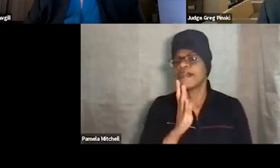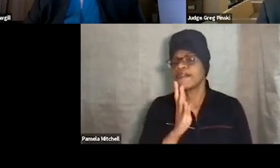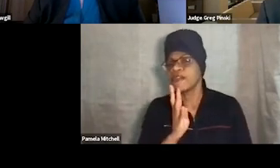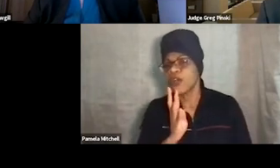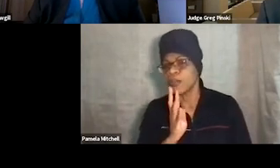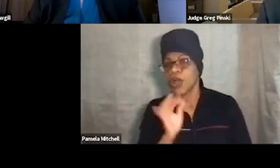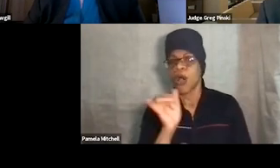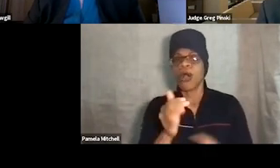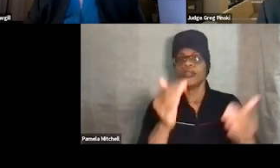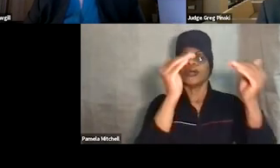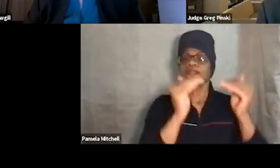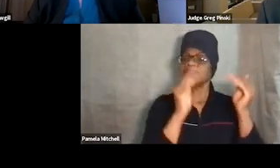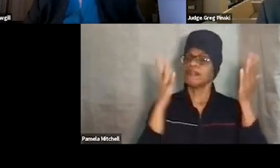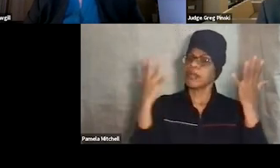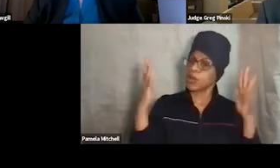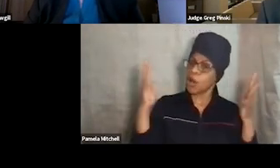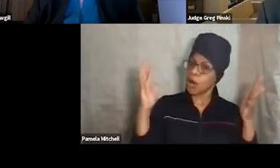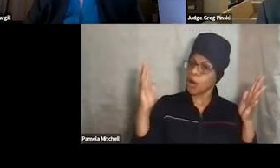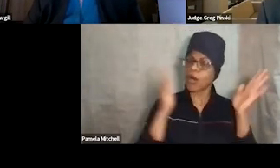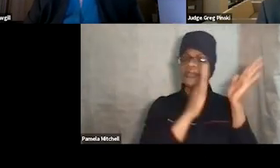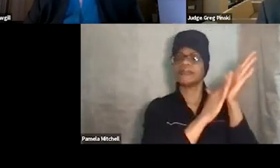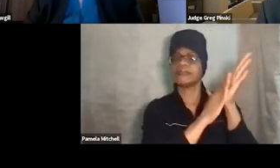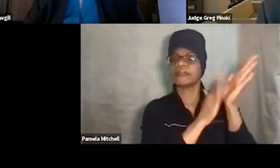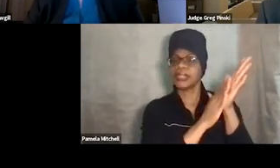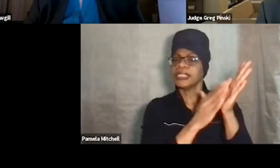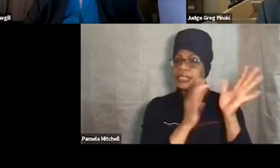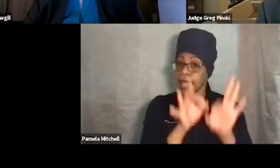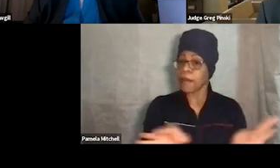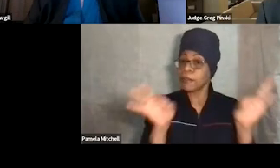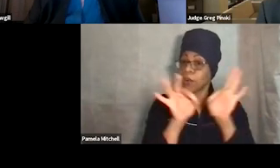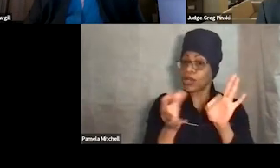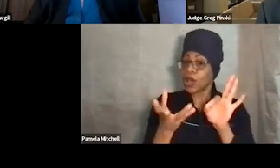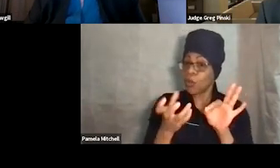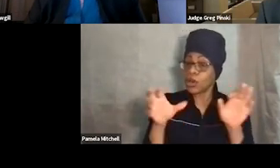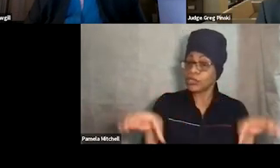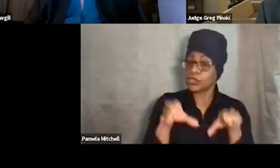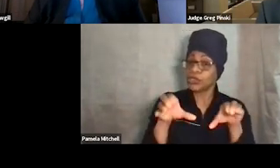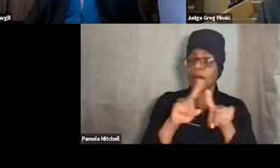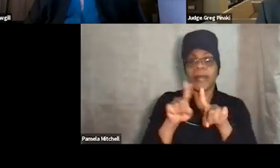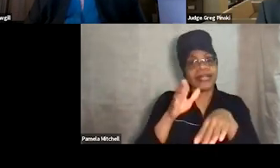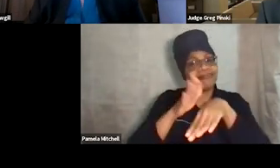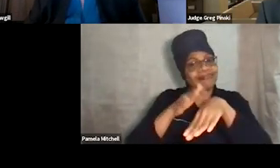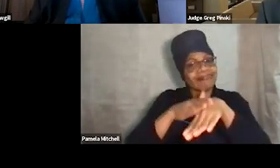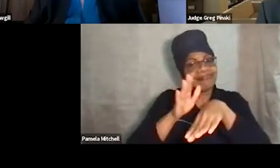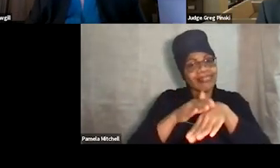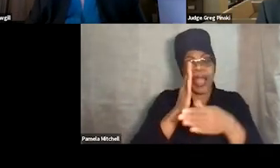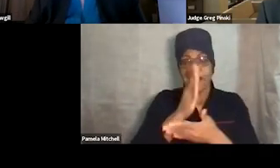So applause is very important, and we wanna do it, but I always wanna give 'em a note of caution. So as a part of my job with technical assistance,